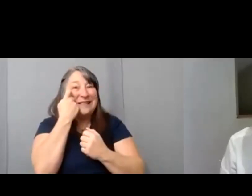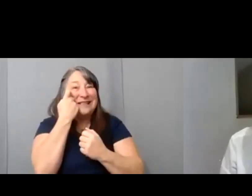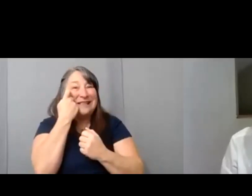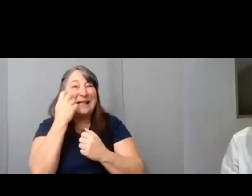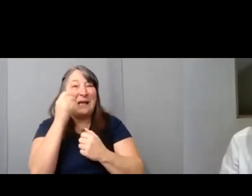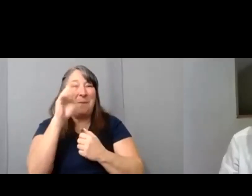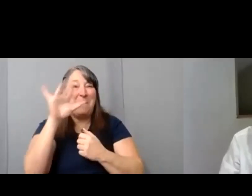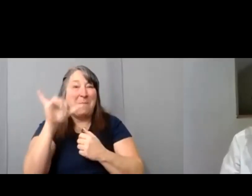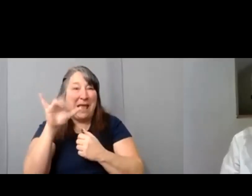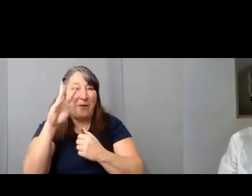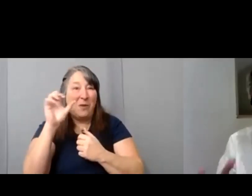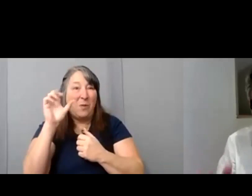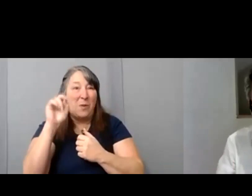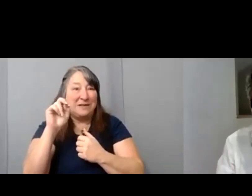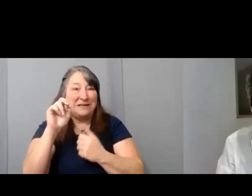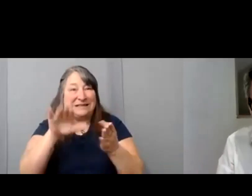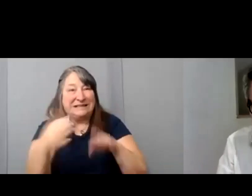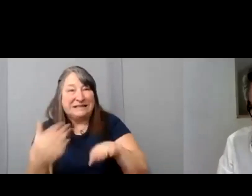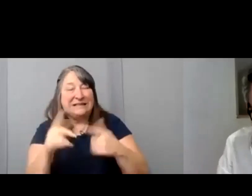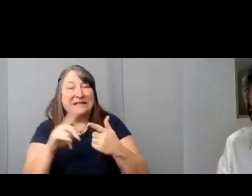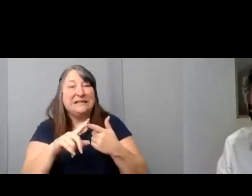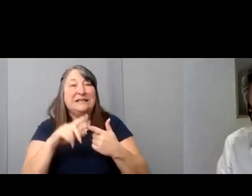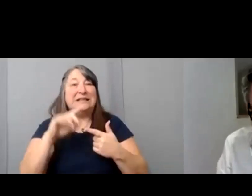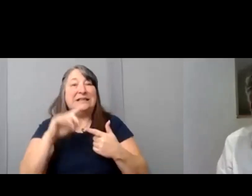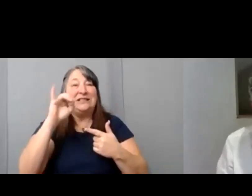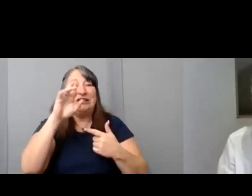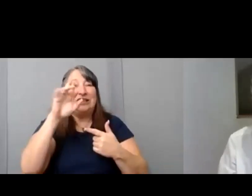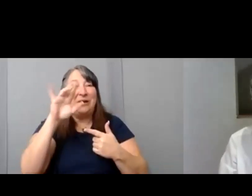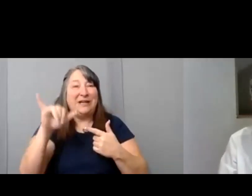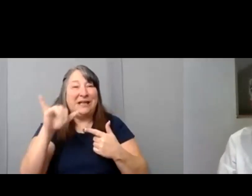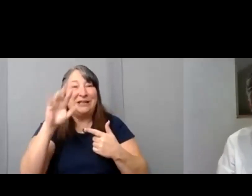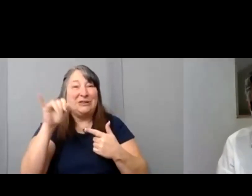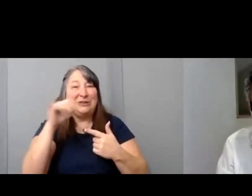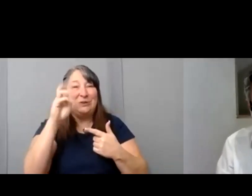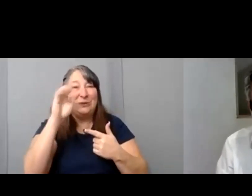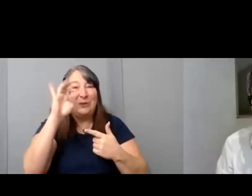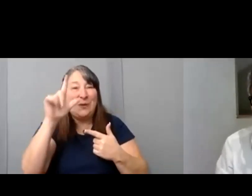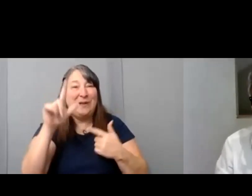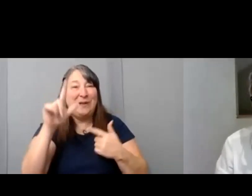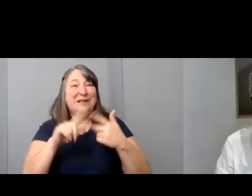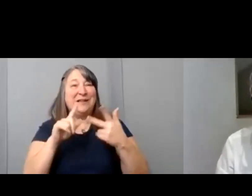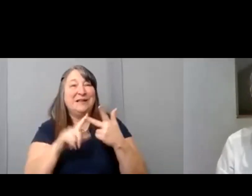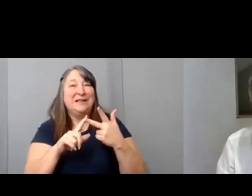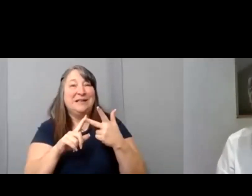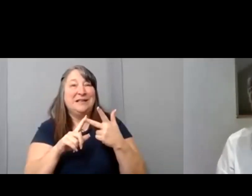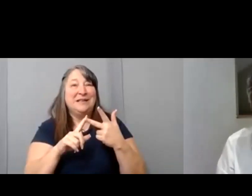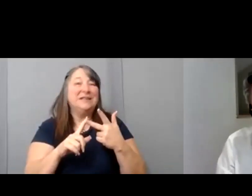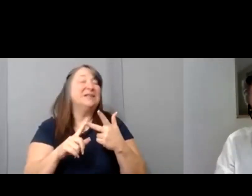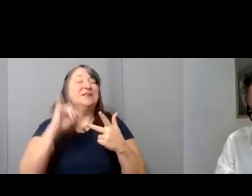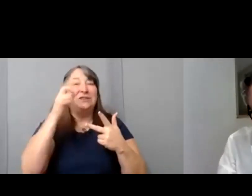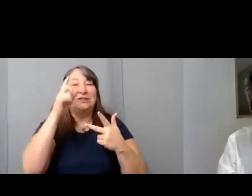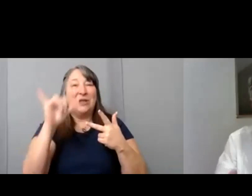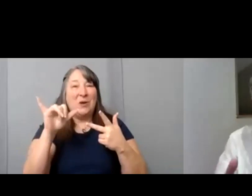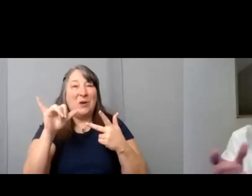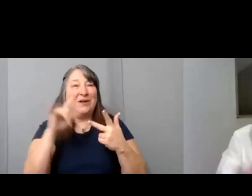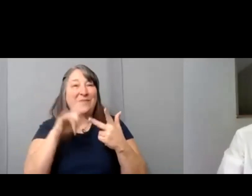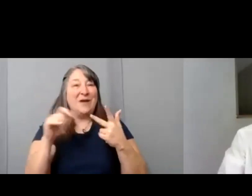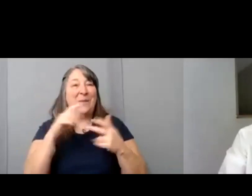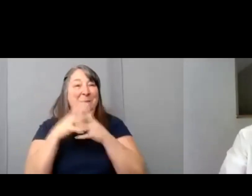with us Jamie Brewer and Geri Jewell and uh Jyoti Amge from American Horror Story Kurt Yaeger, Norman Lear